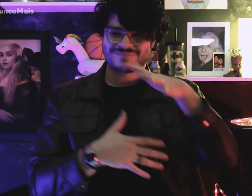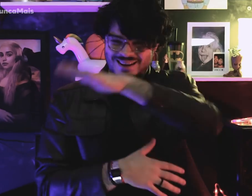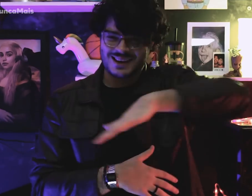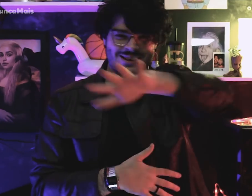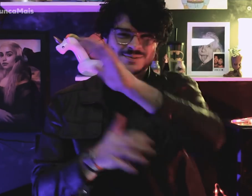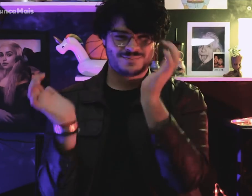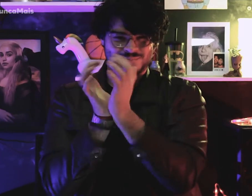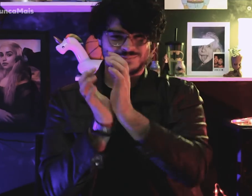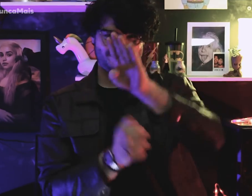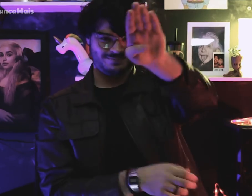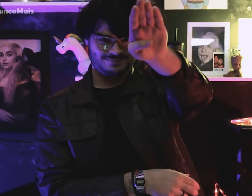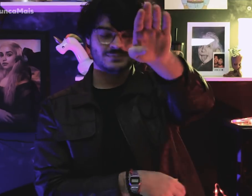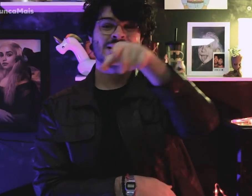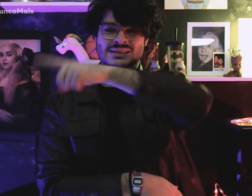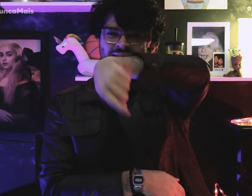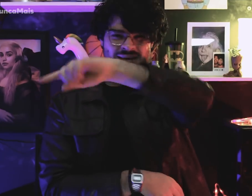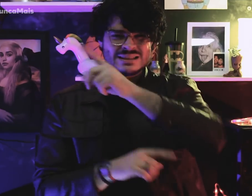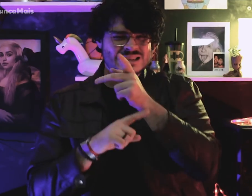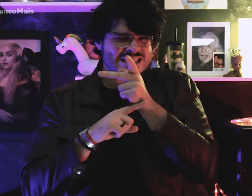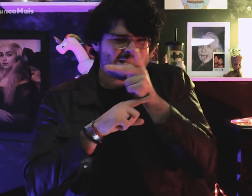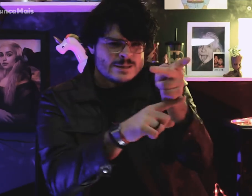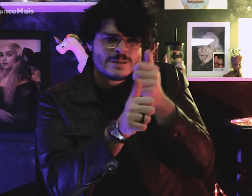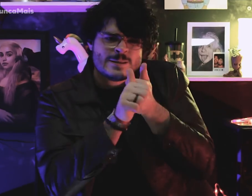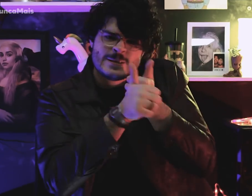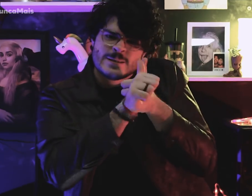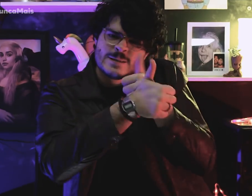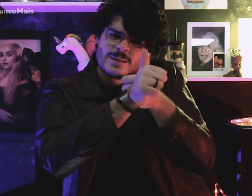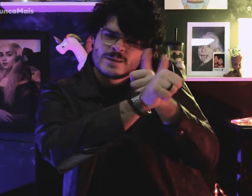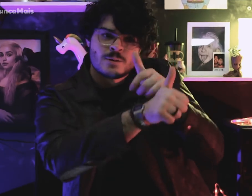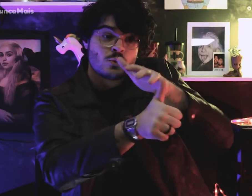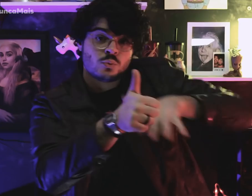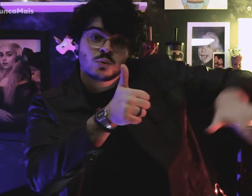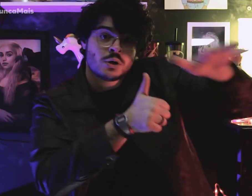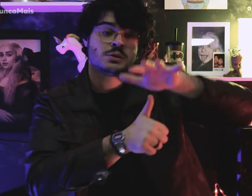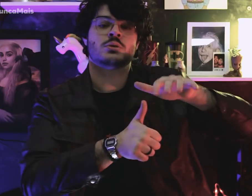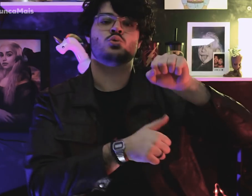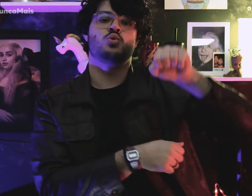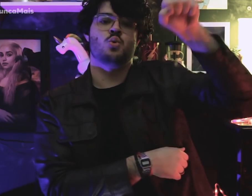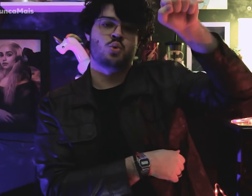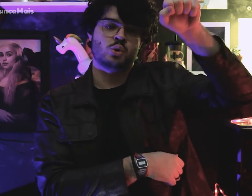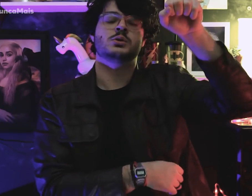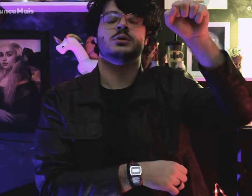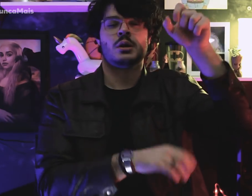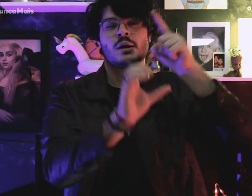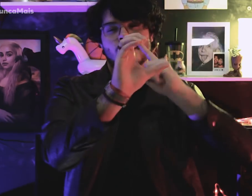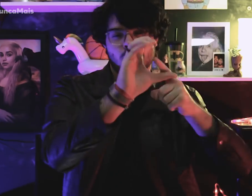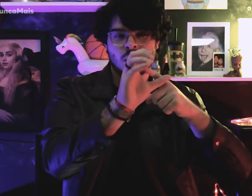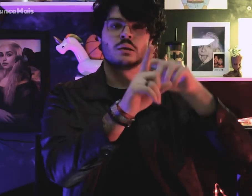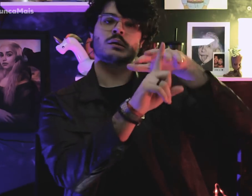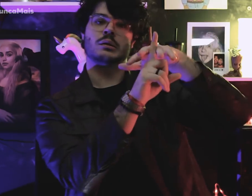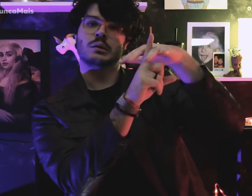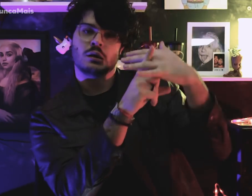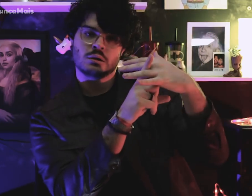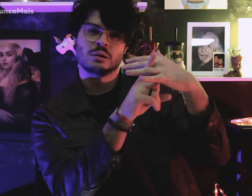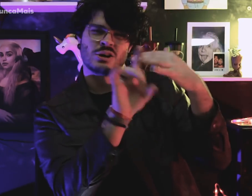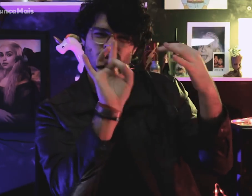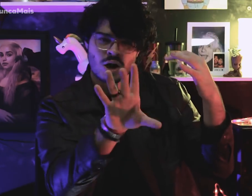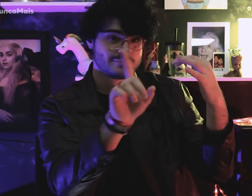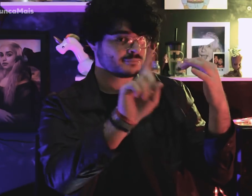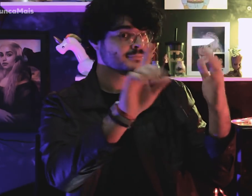Beyond the persecutions to socialists and communists,